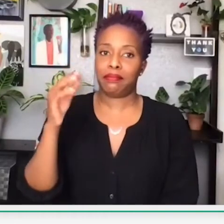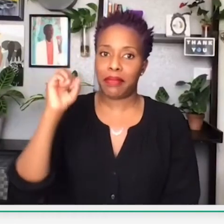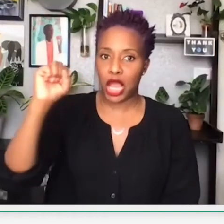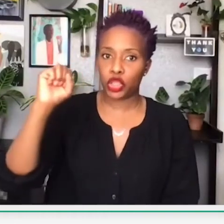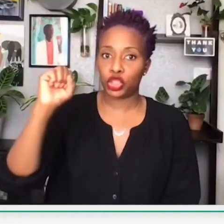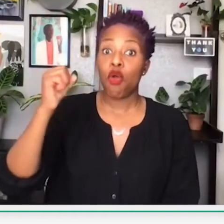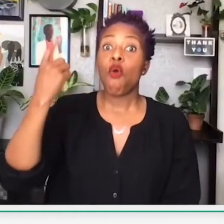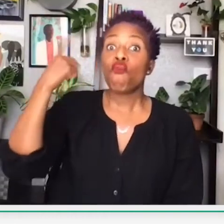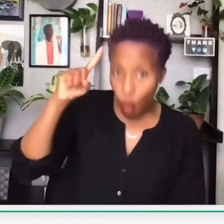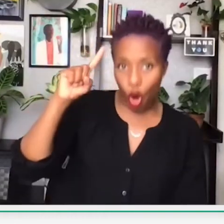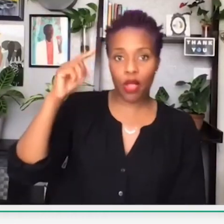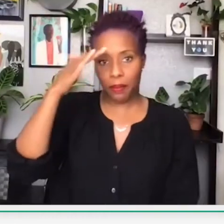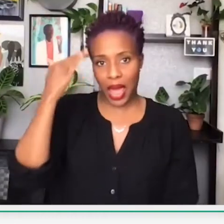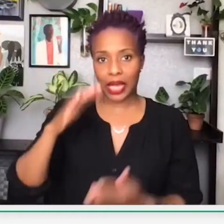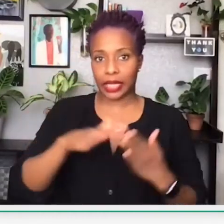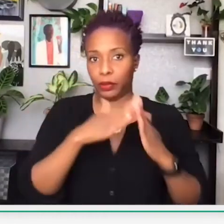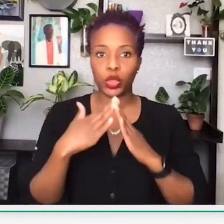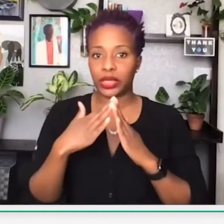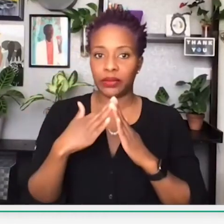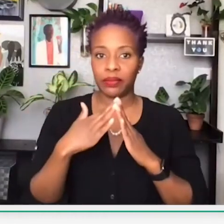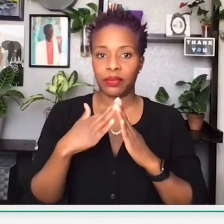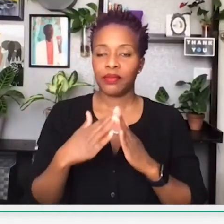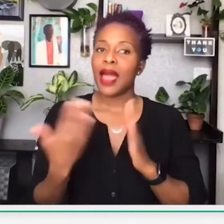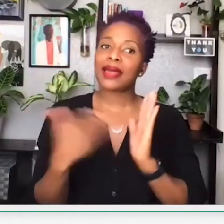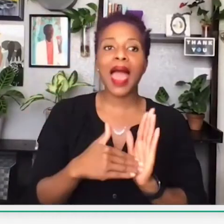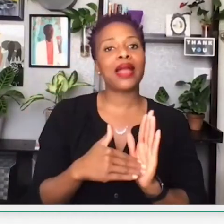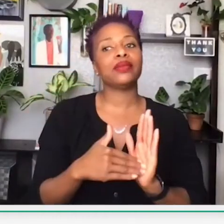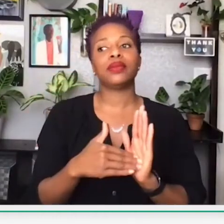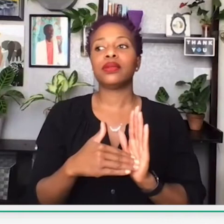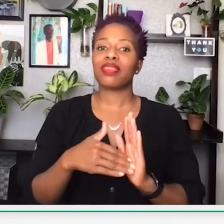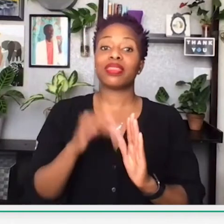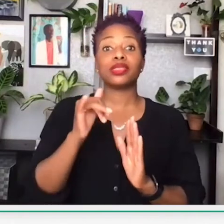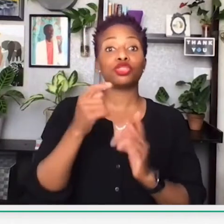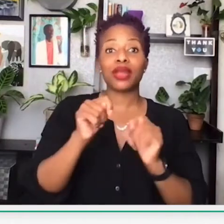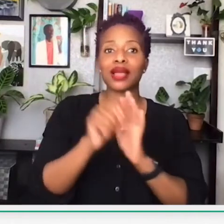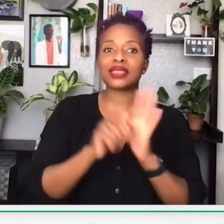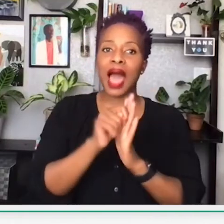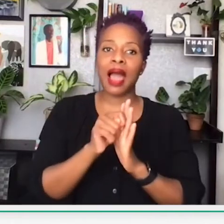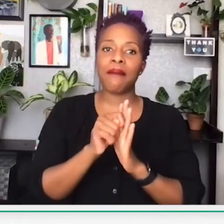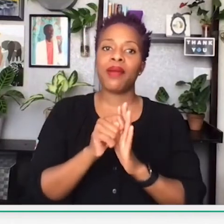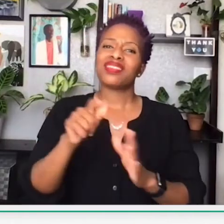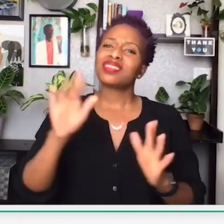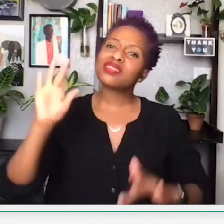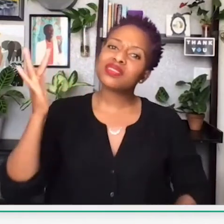And all of these programs were started from the black community, by the Black Panthers.